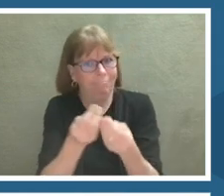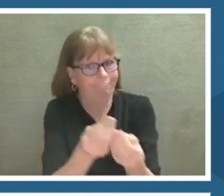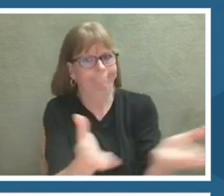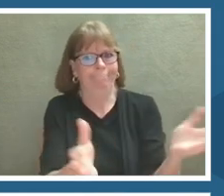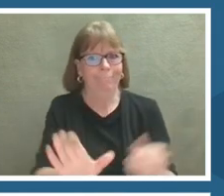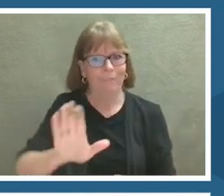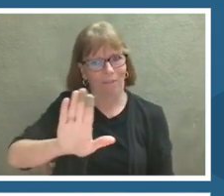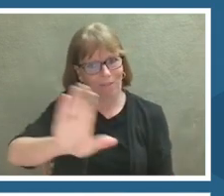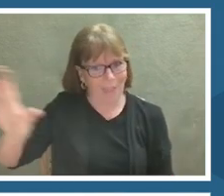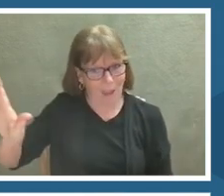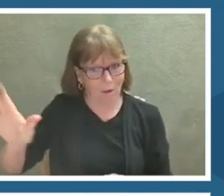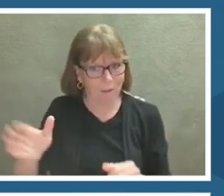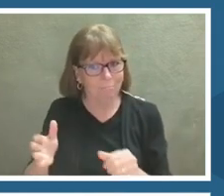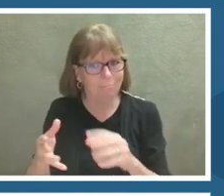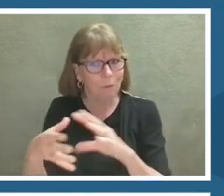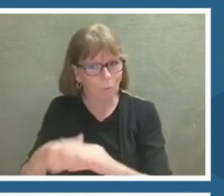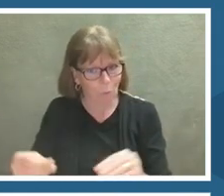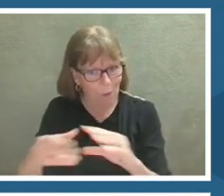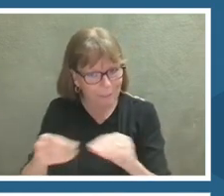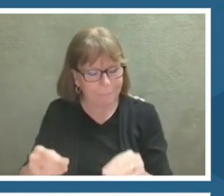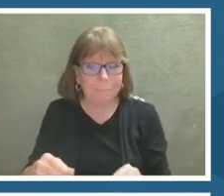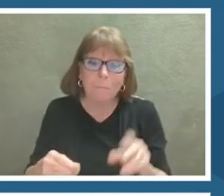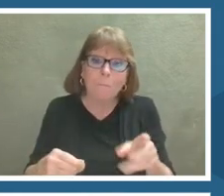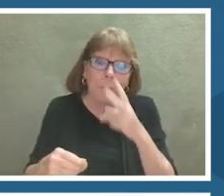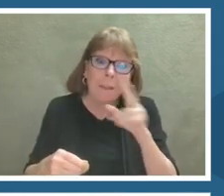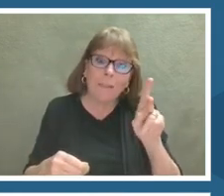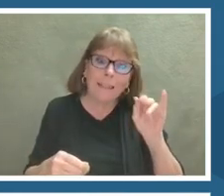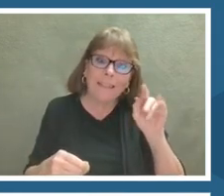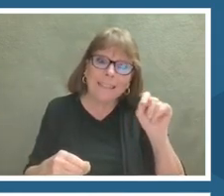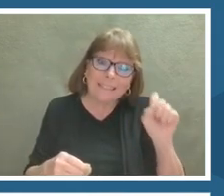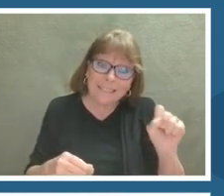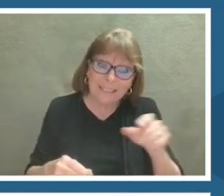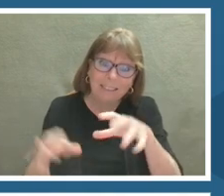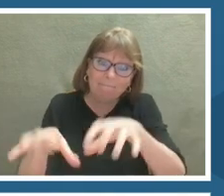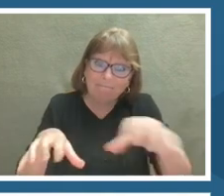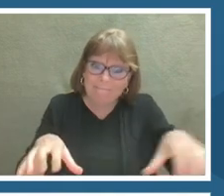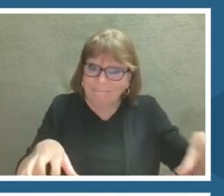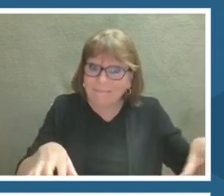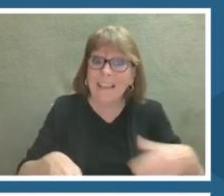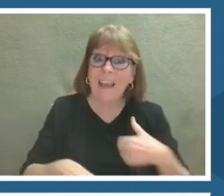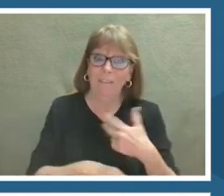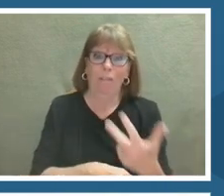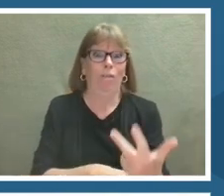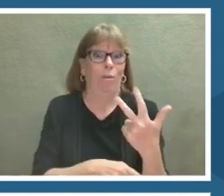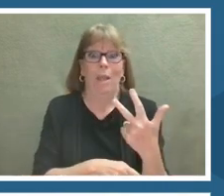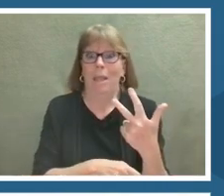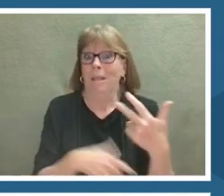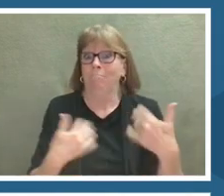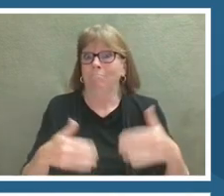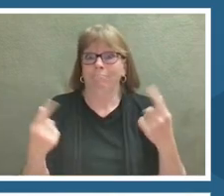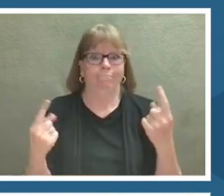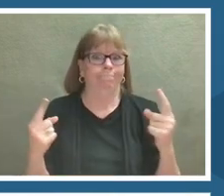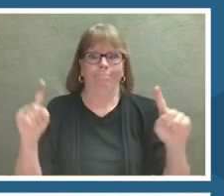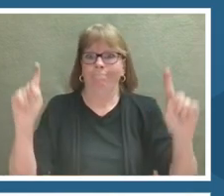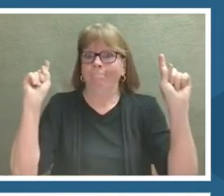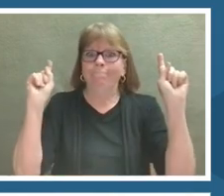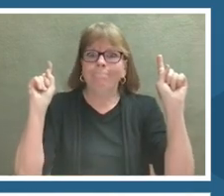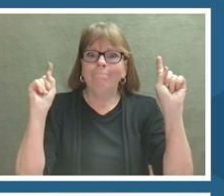The kids I will be sharing will be the contributions of three very successful, very awesome, as